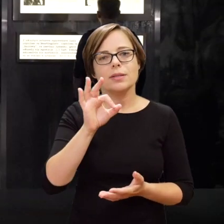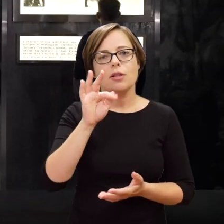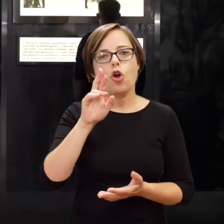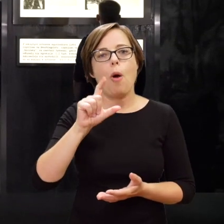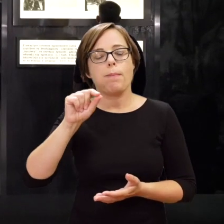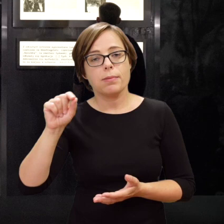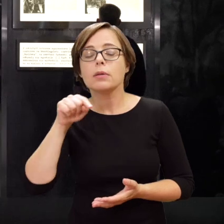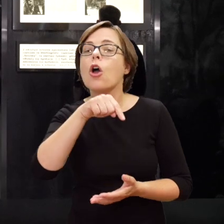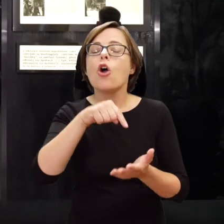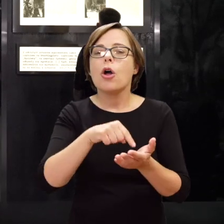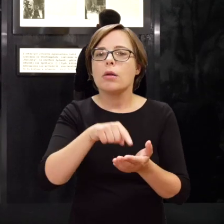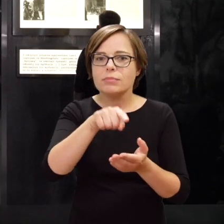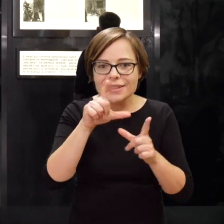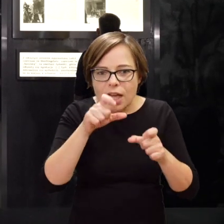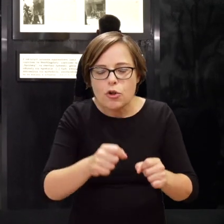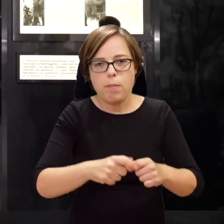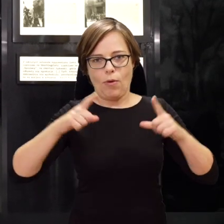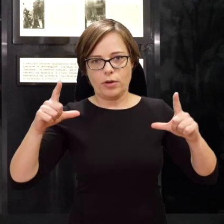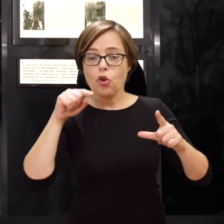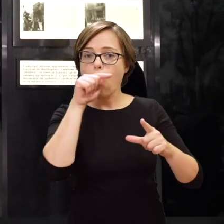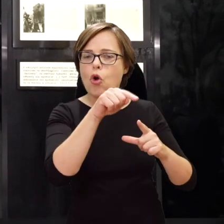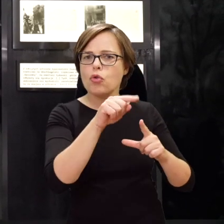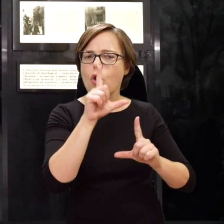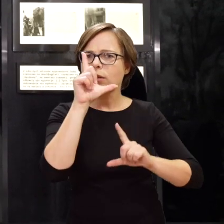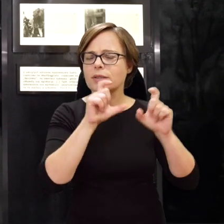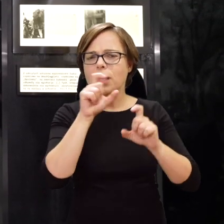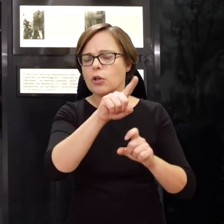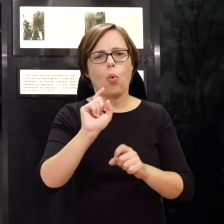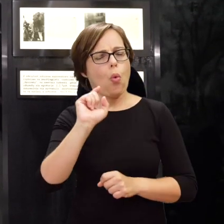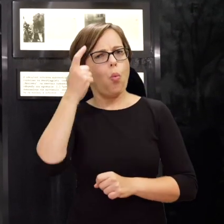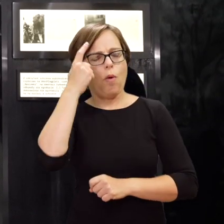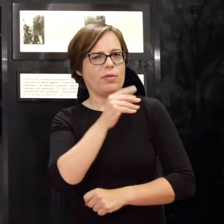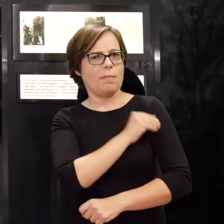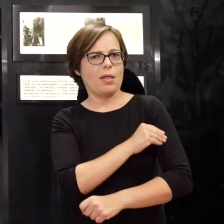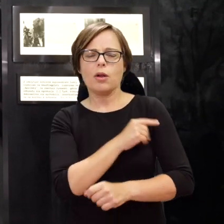This very photo is one of the main materials used to tell a visual story